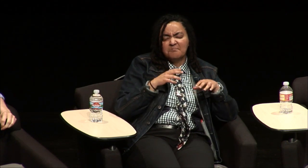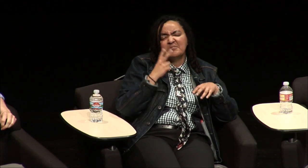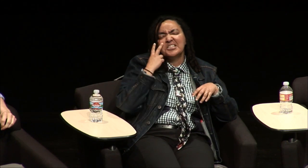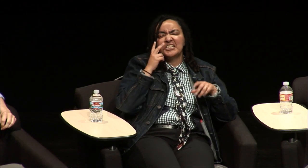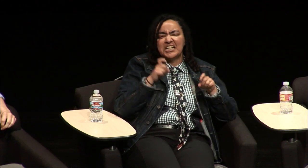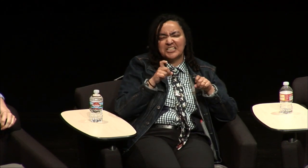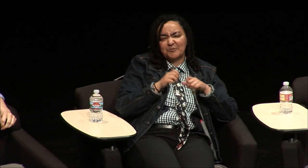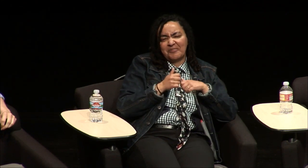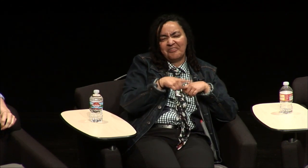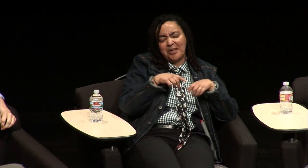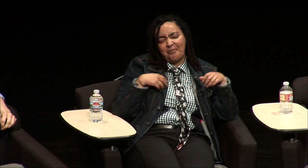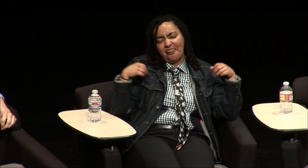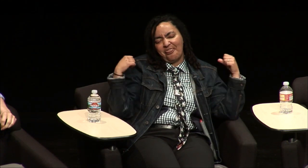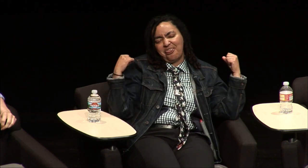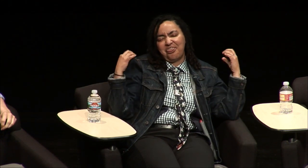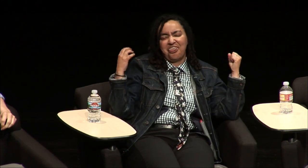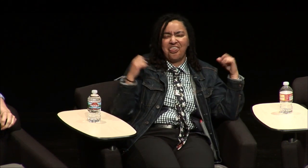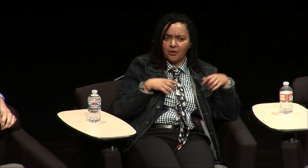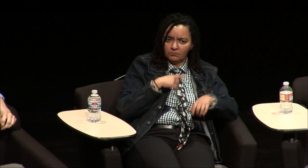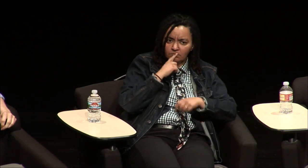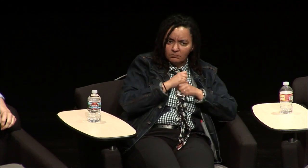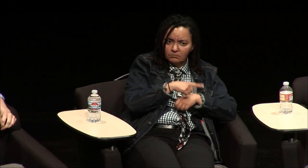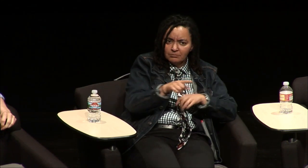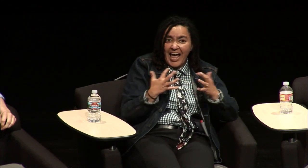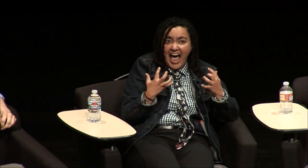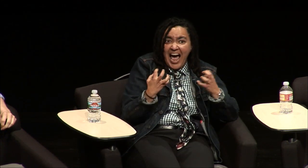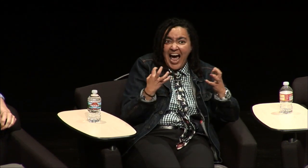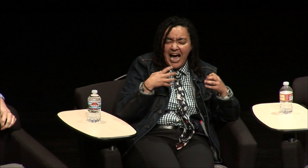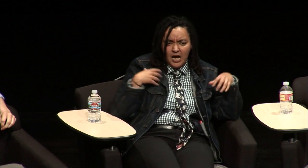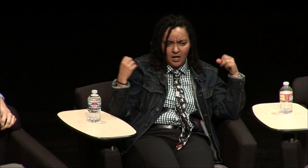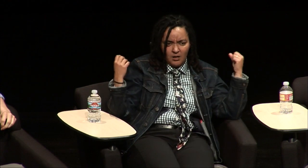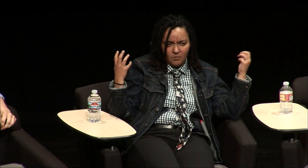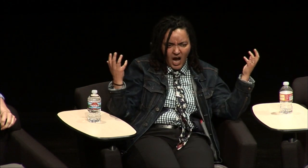natural language my storytelling so sometimes I'll use that with the ASL